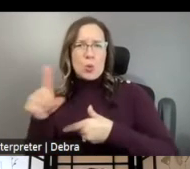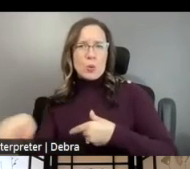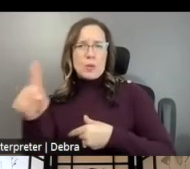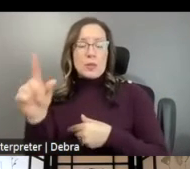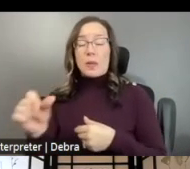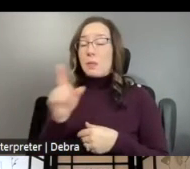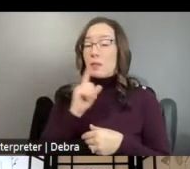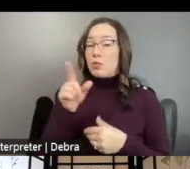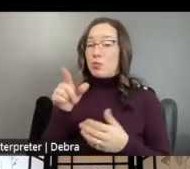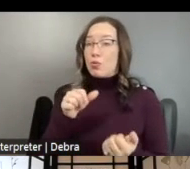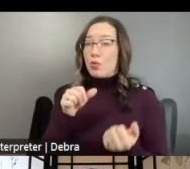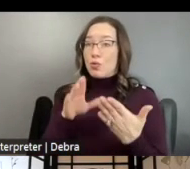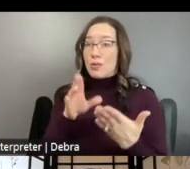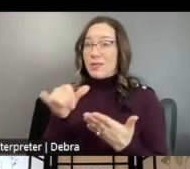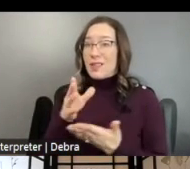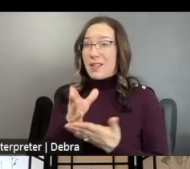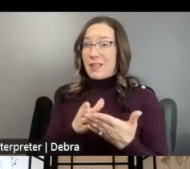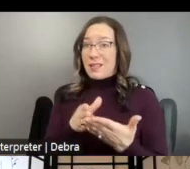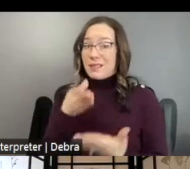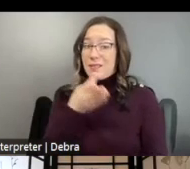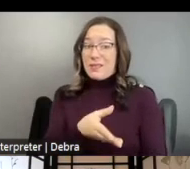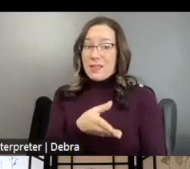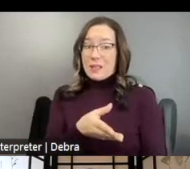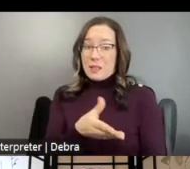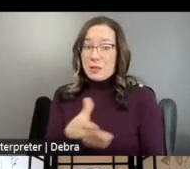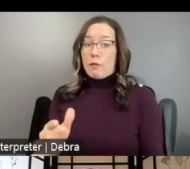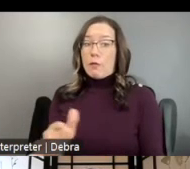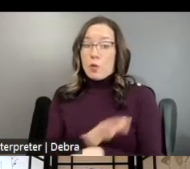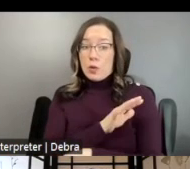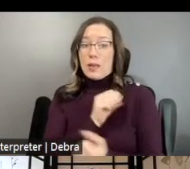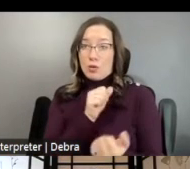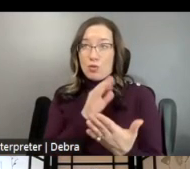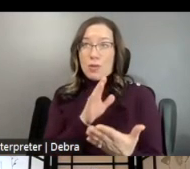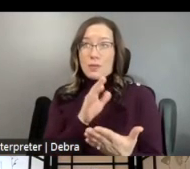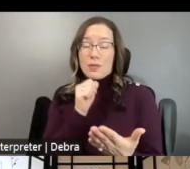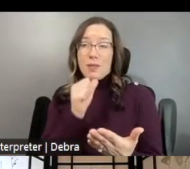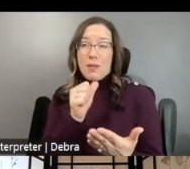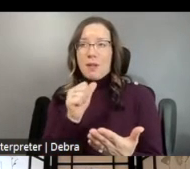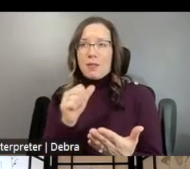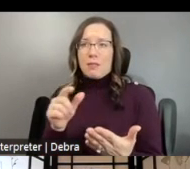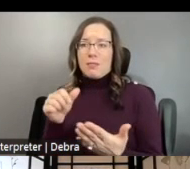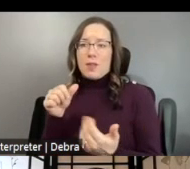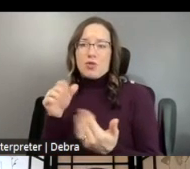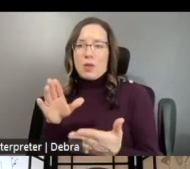ADDRESS THIS ASPECT IN THIS QUESTION FULLY AND NOT JUST ADDRESS ACCESSIBILITY FOR AUDIENCE